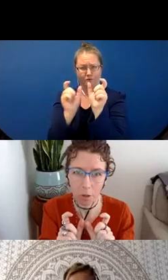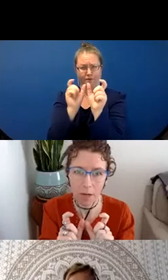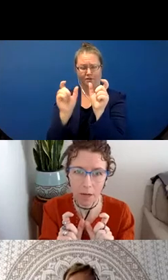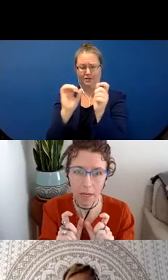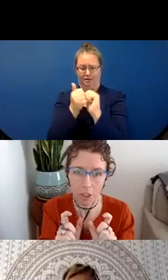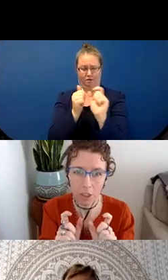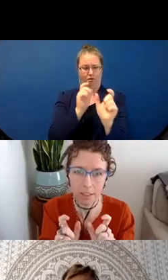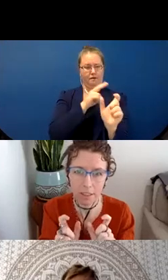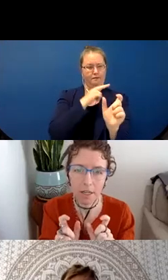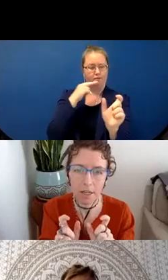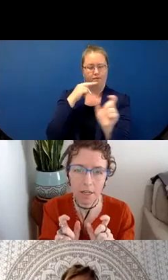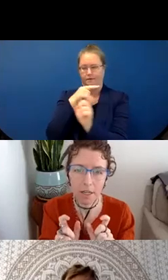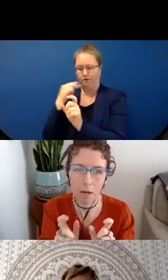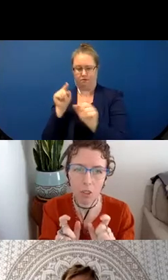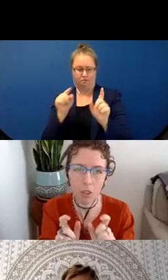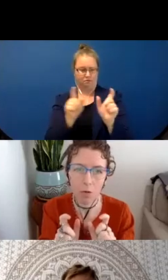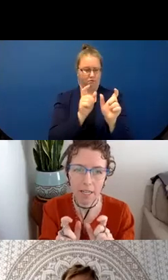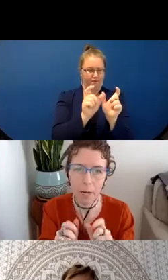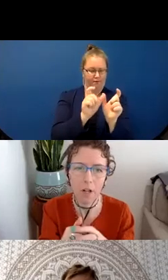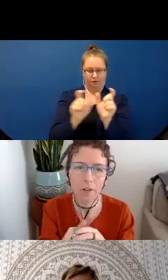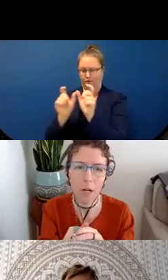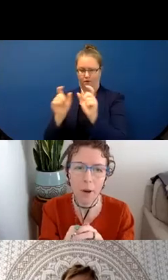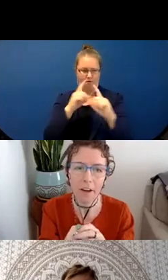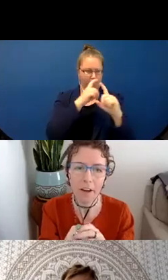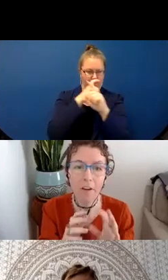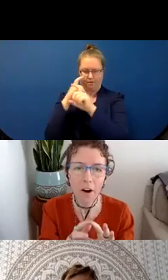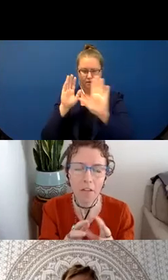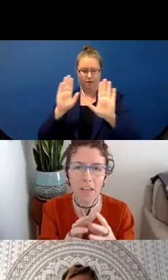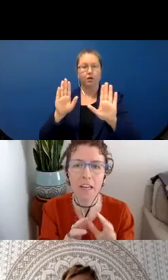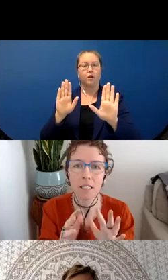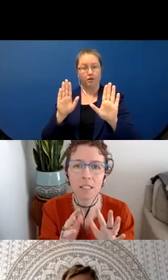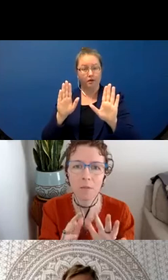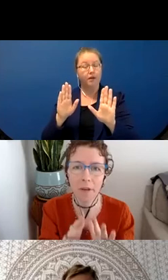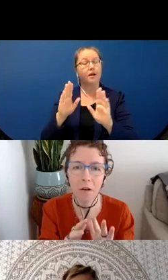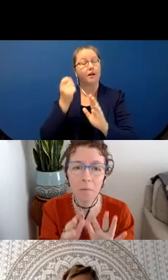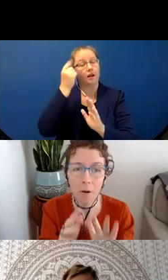we had just shown you an example of. But by far the thing that gets compared the most